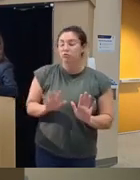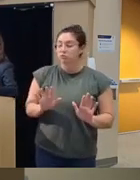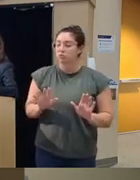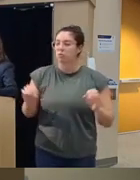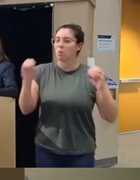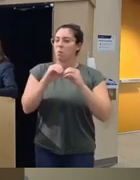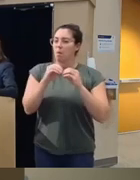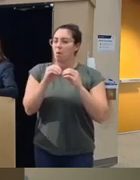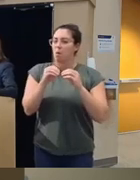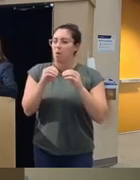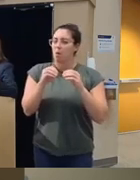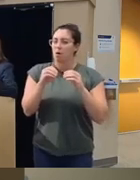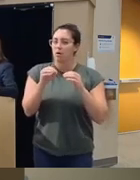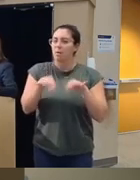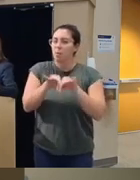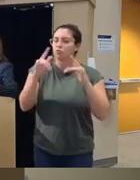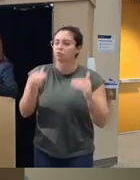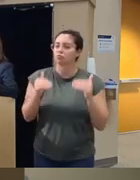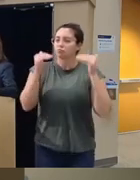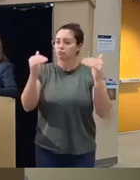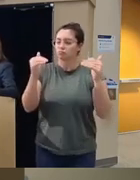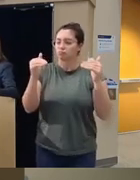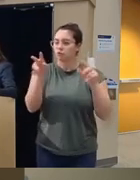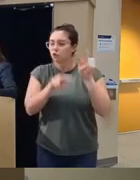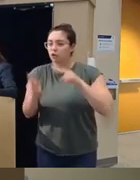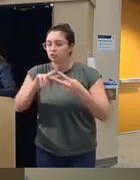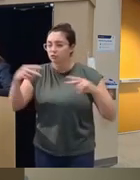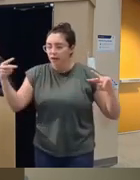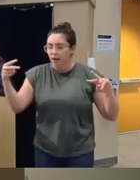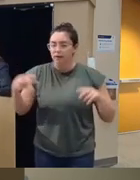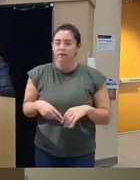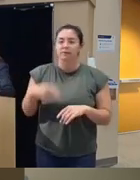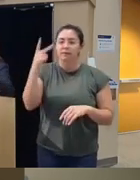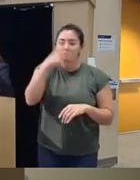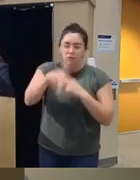try to advance the field looking at genetics and and other phenotyping because there's